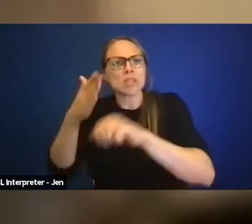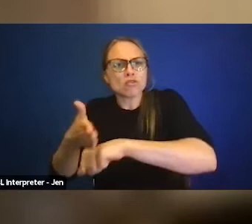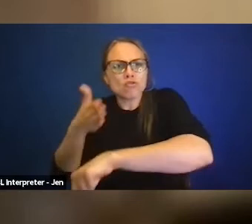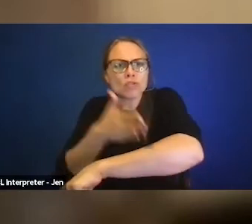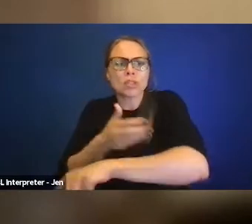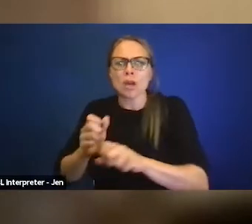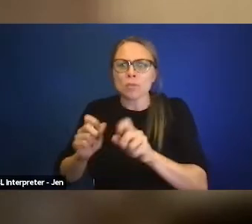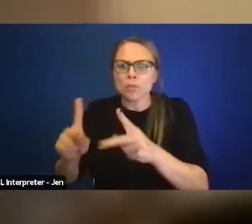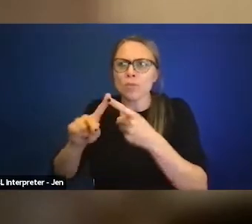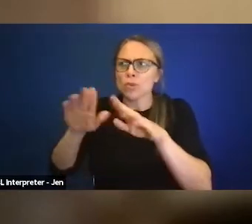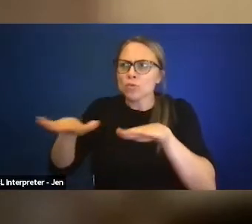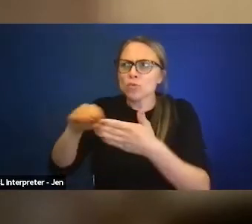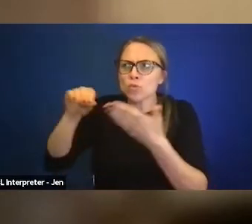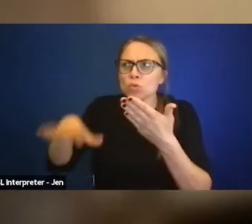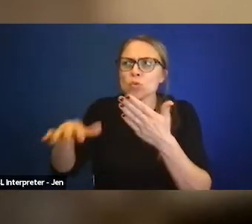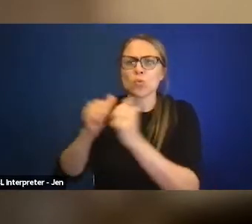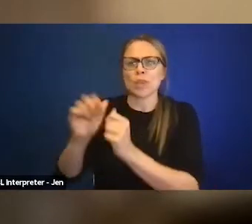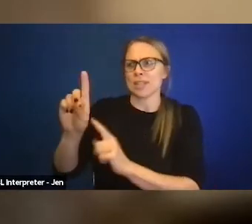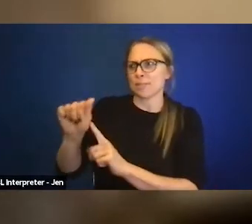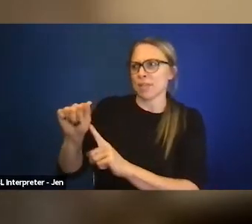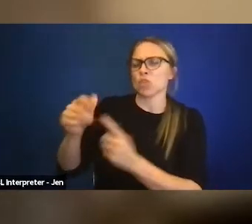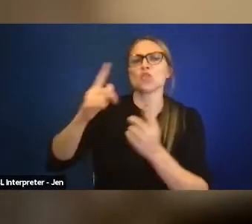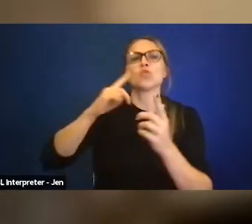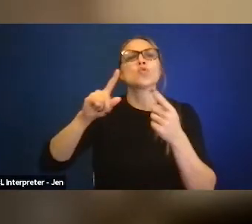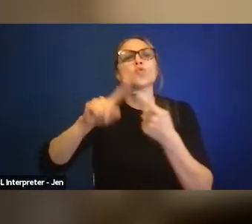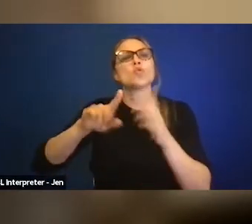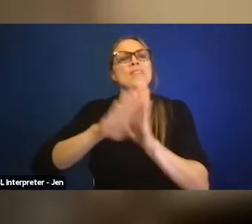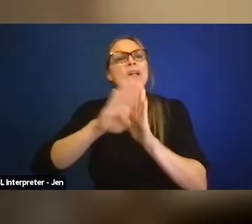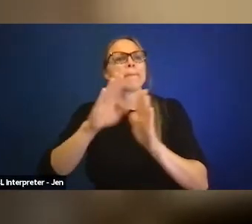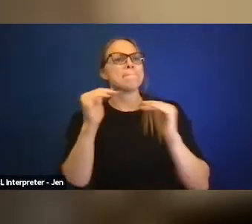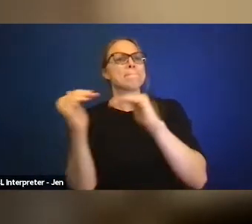to build friendships with peers, whether they have disabilities or not. But I'm also wondering